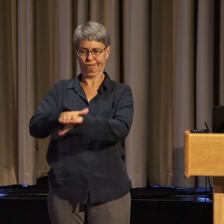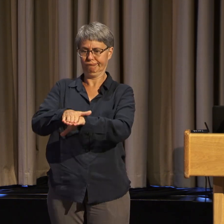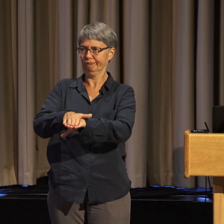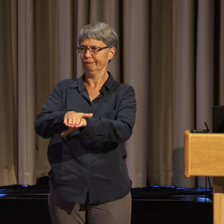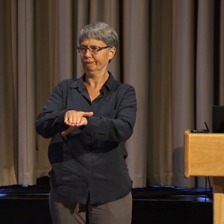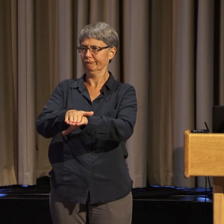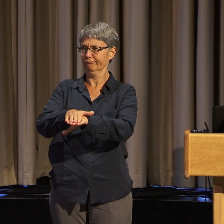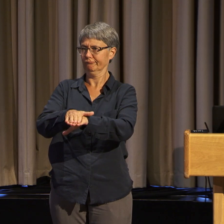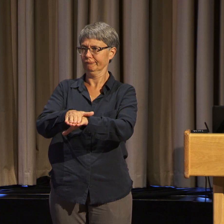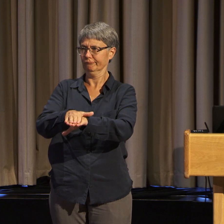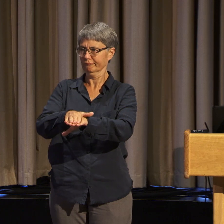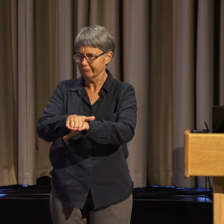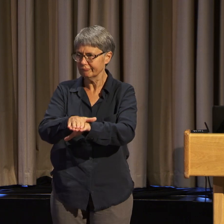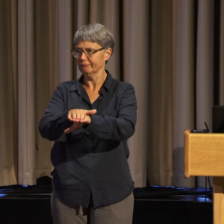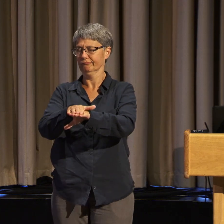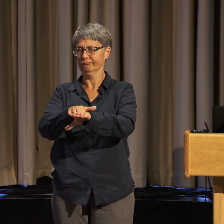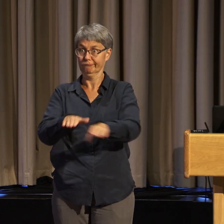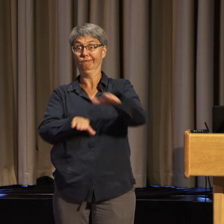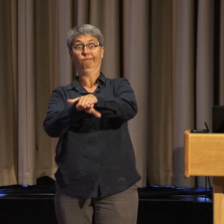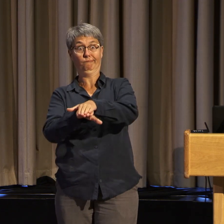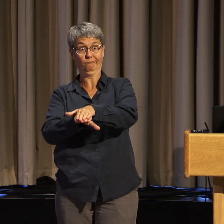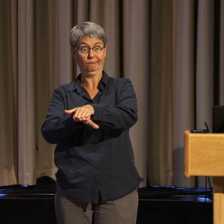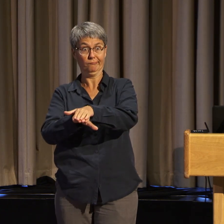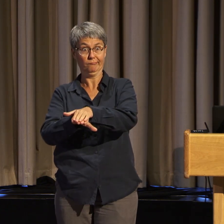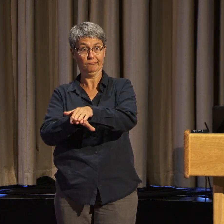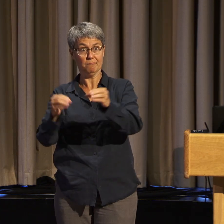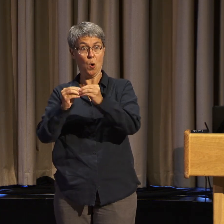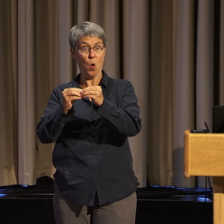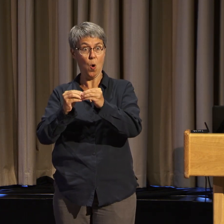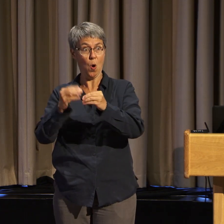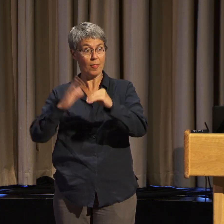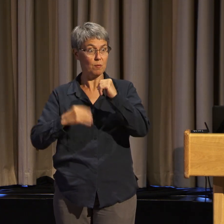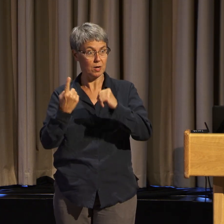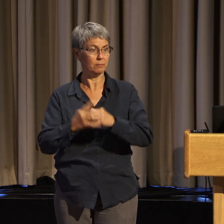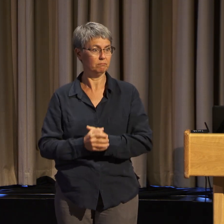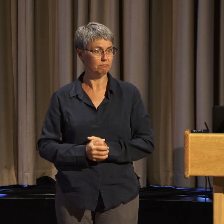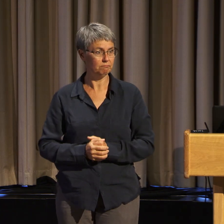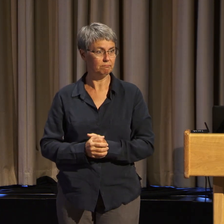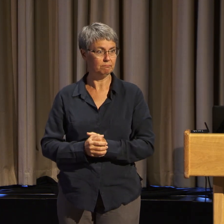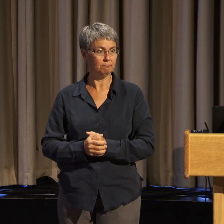are likely to be oppressed or marginalized.